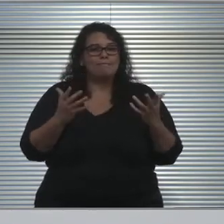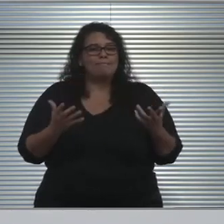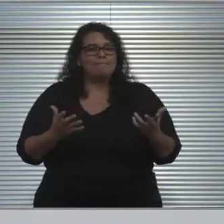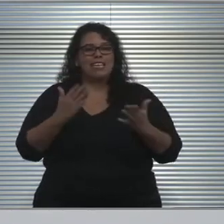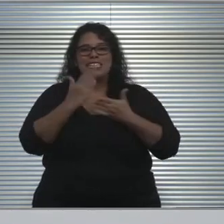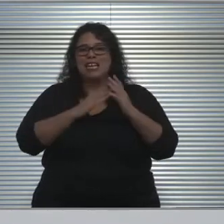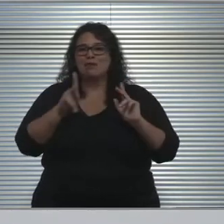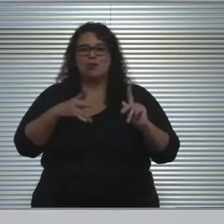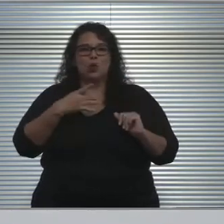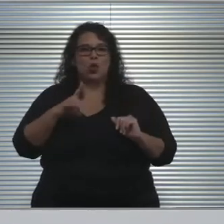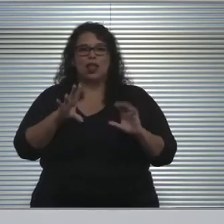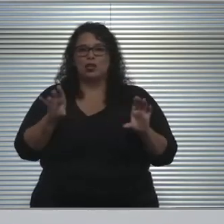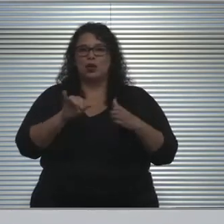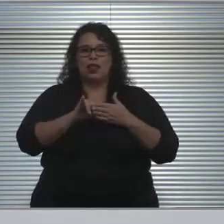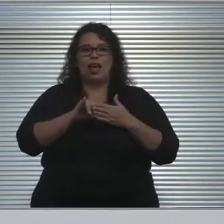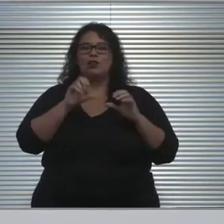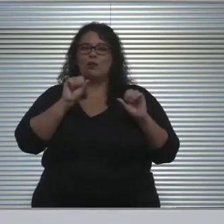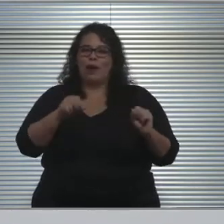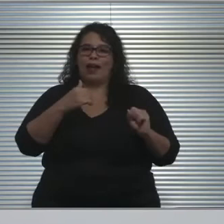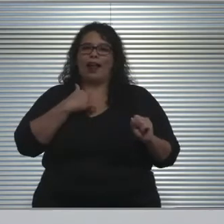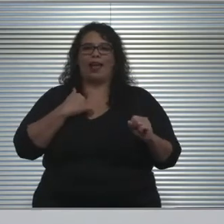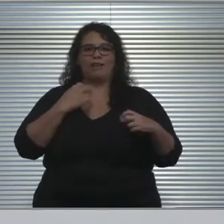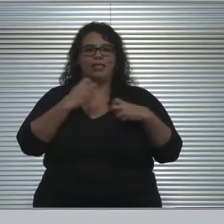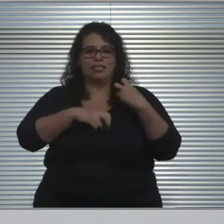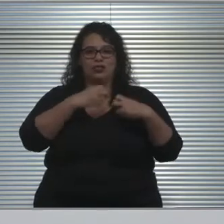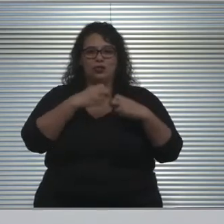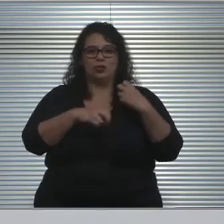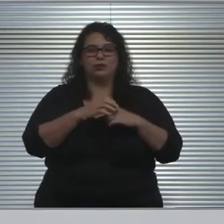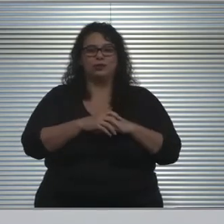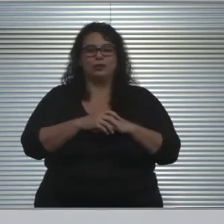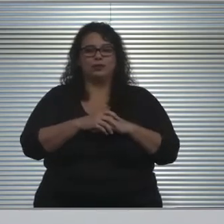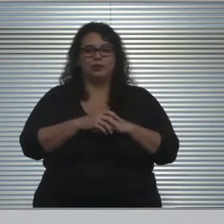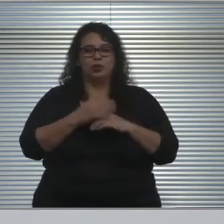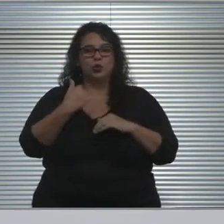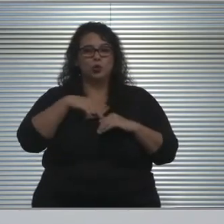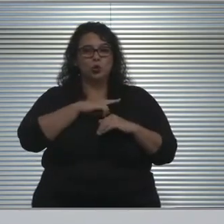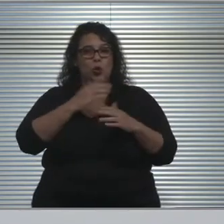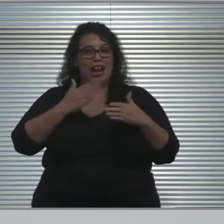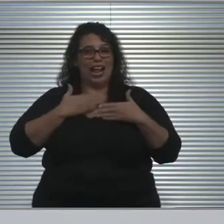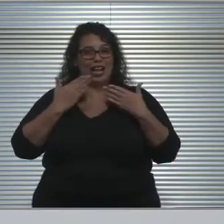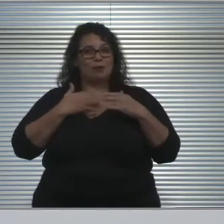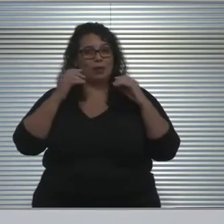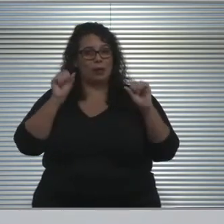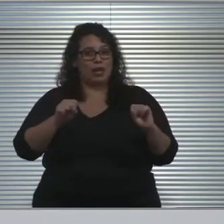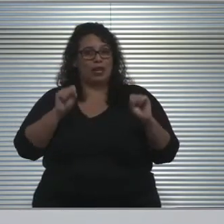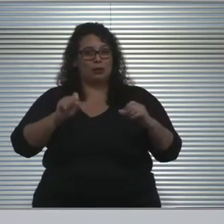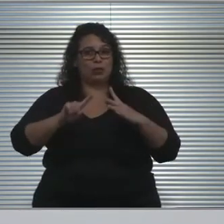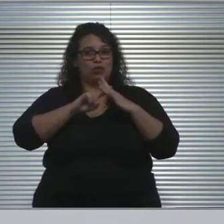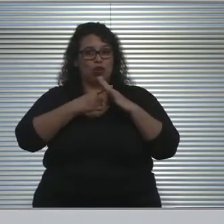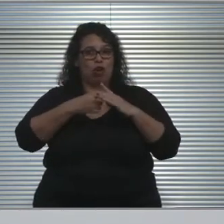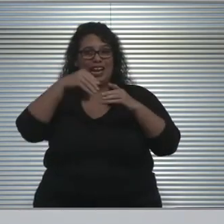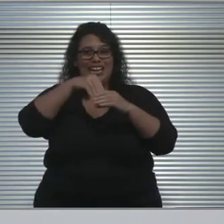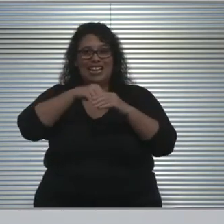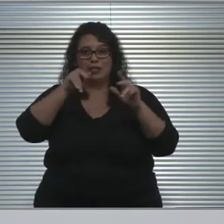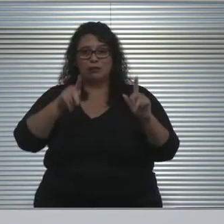you run into that issue. So we are happy that we're able to start that in-person assessment phase,